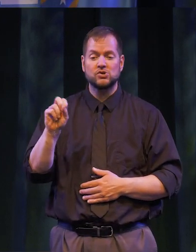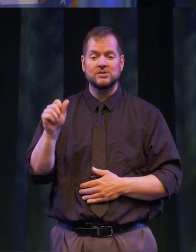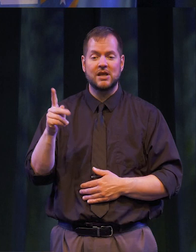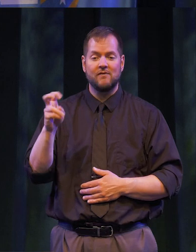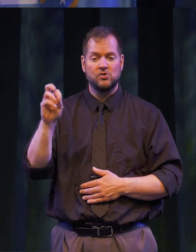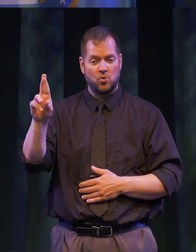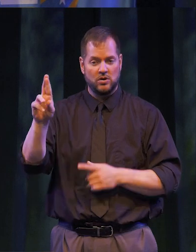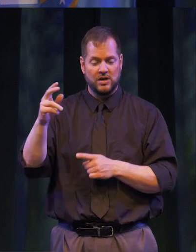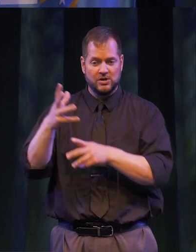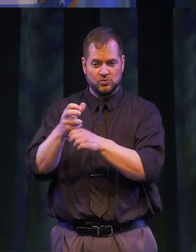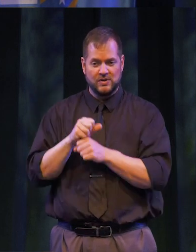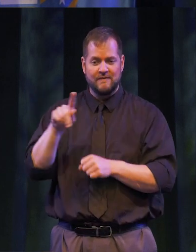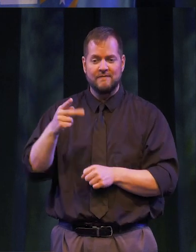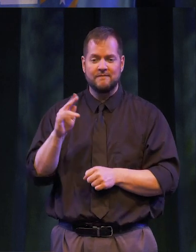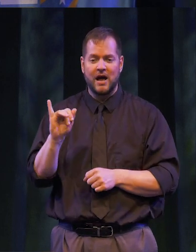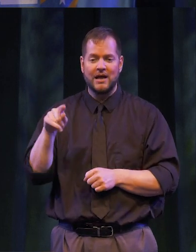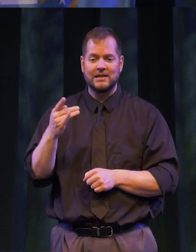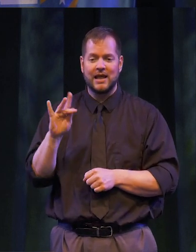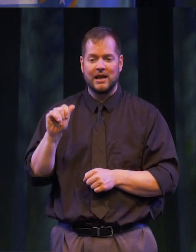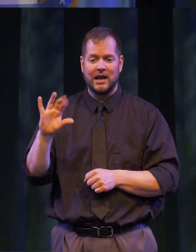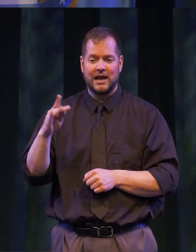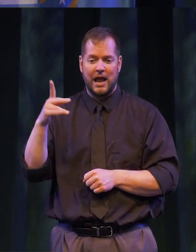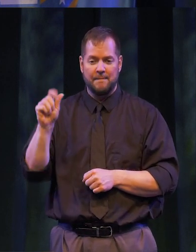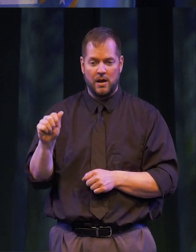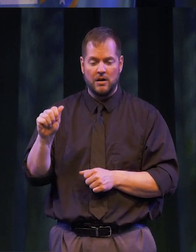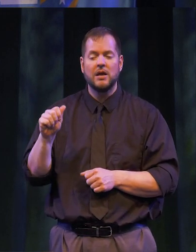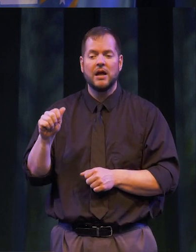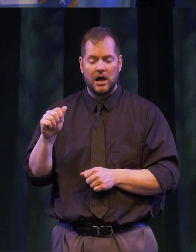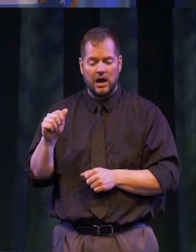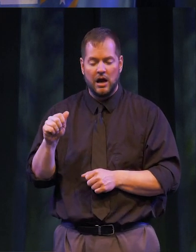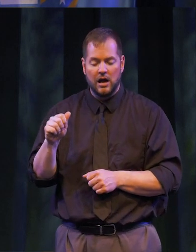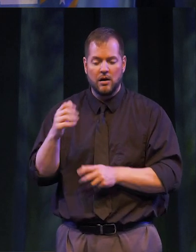DR. SALVADOR HAS RECEIVED THE PHI THETA KAPPA HONOR SOCIETY’S DISTINGUISHED ADMINISTRATOR